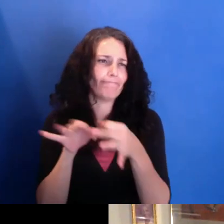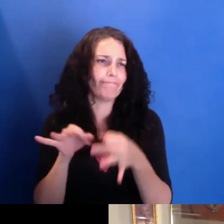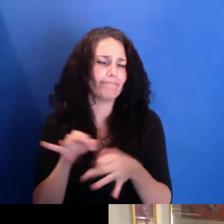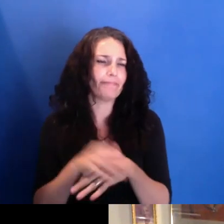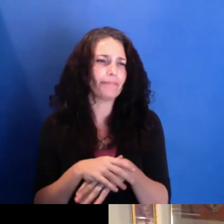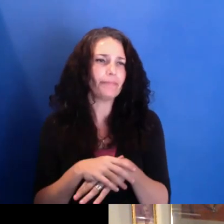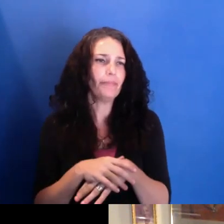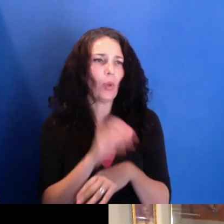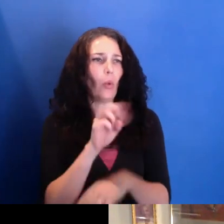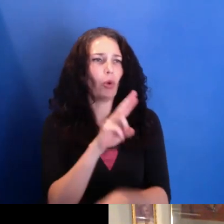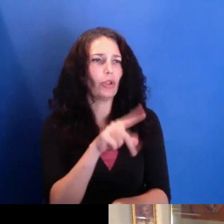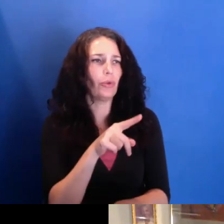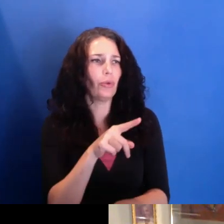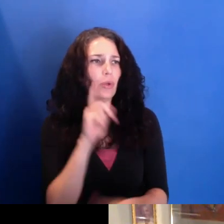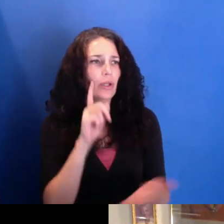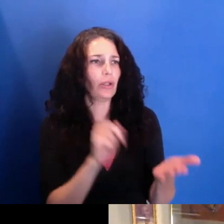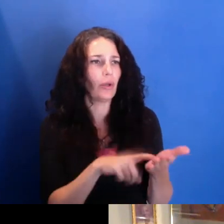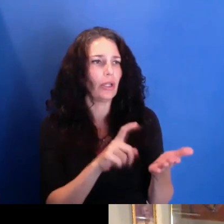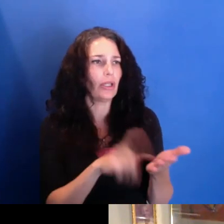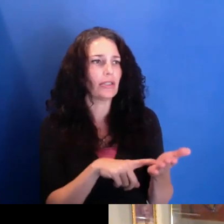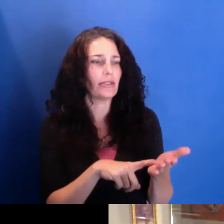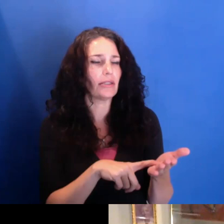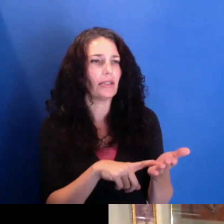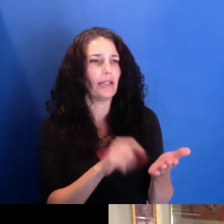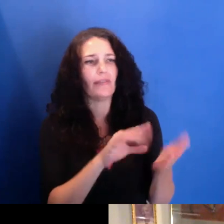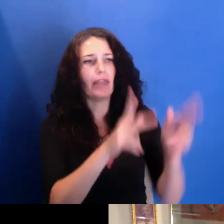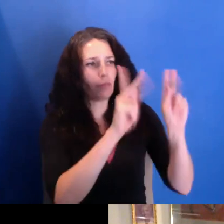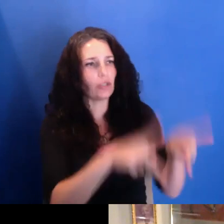where the subject has authorship or where, you know, this--